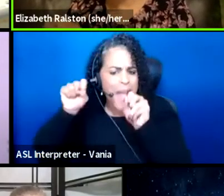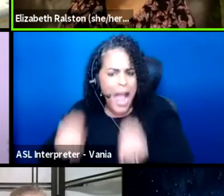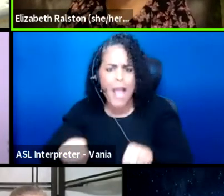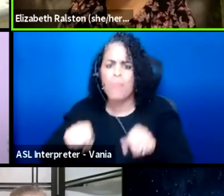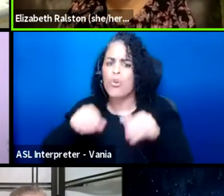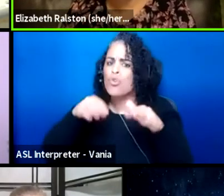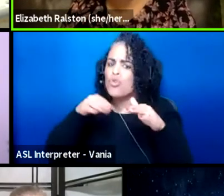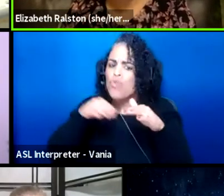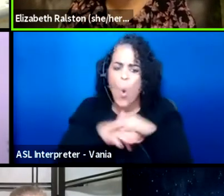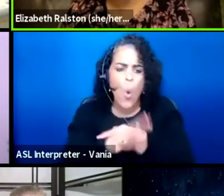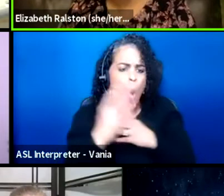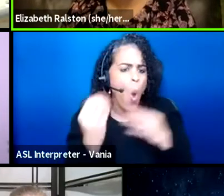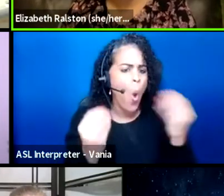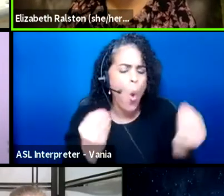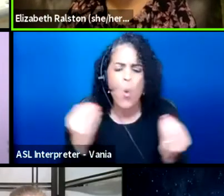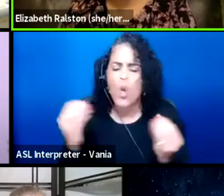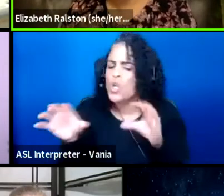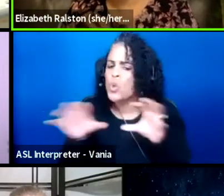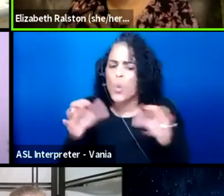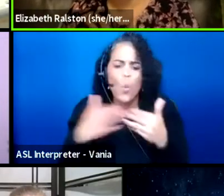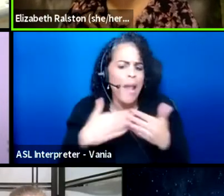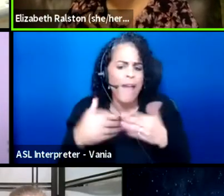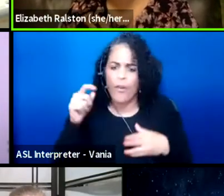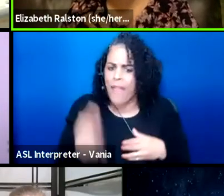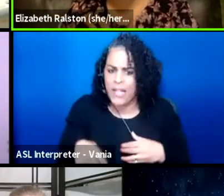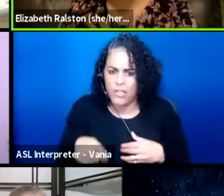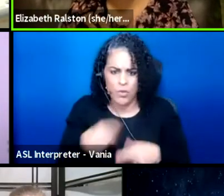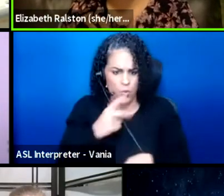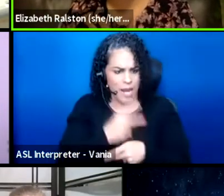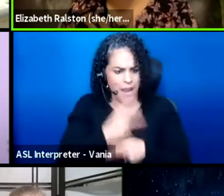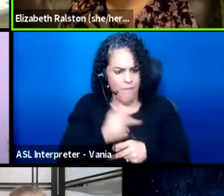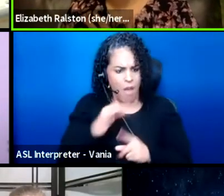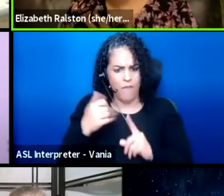and do what they need to do to take care of themselves.